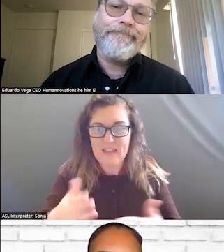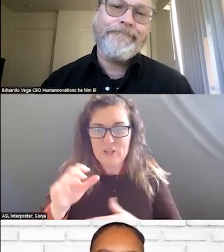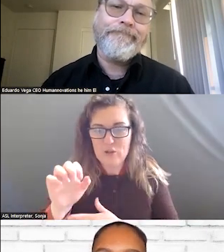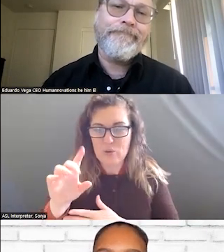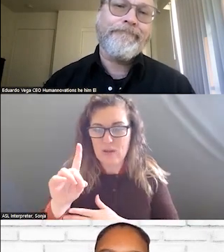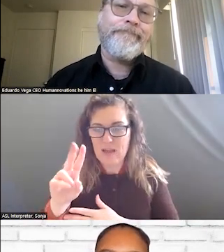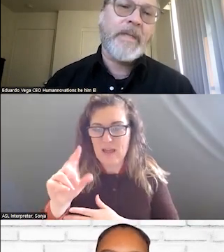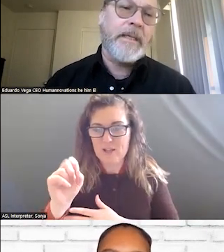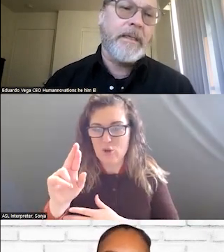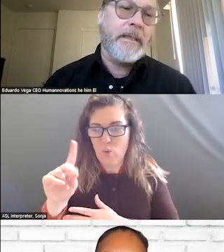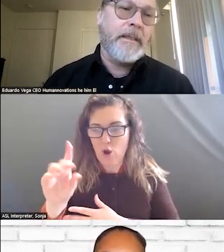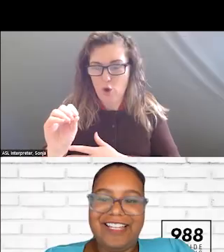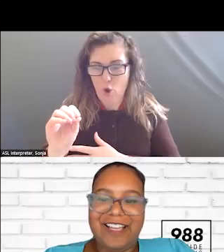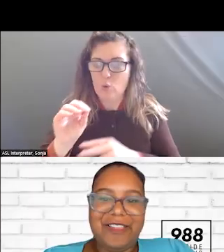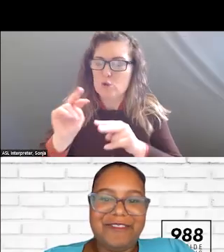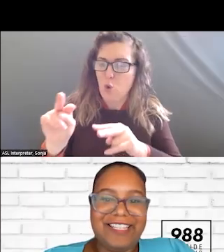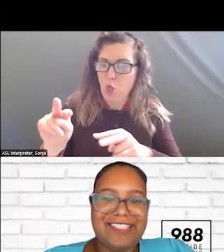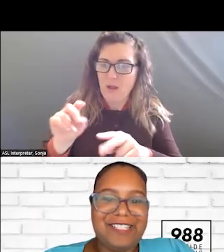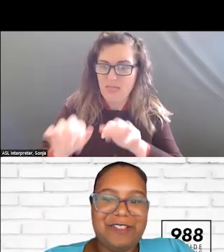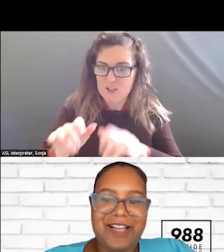FOR THAT IN THE CHAT AND OTHER WAYS TO